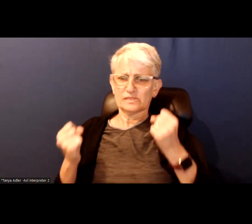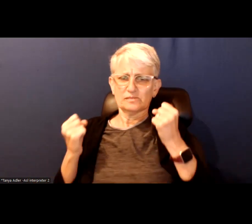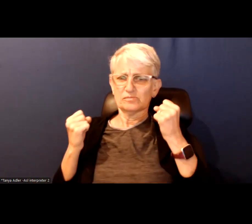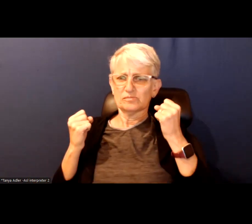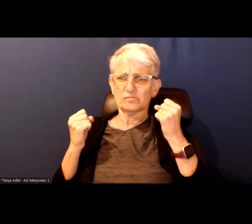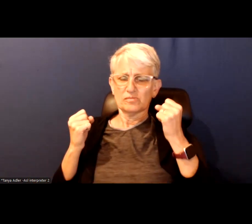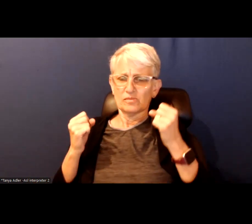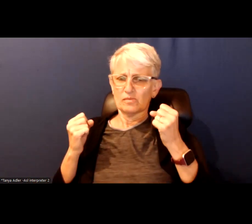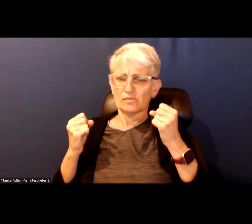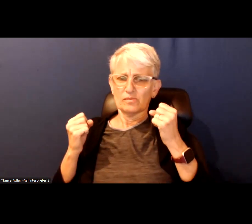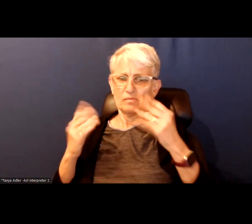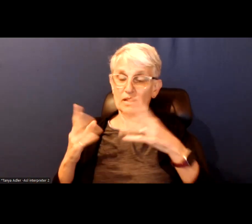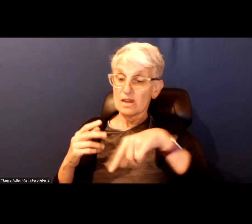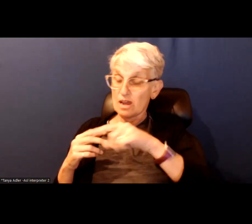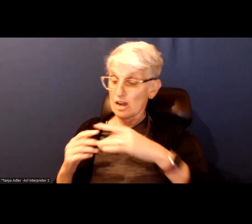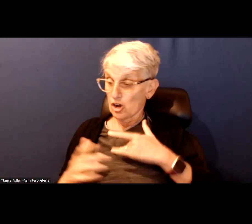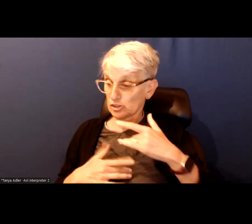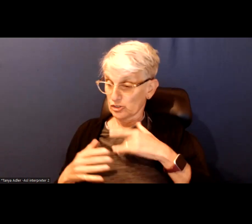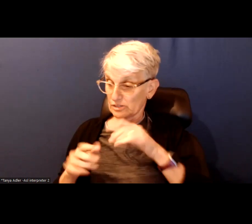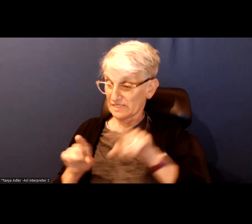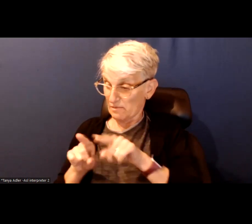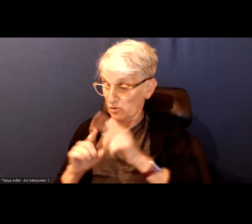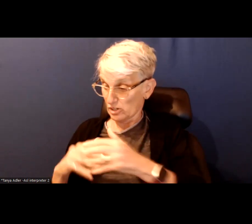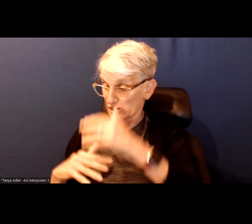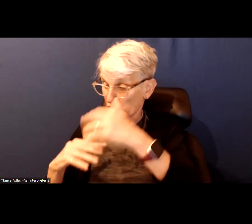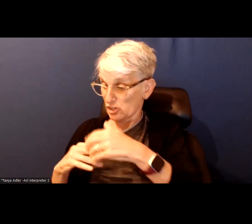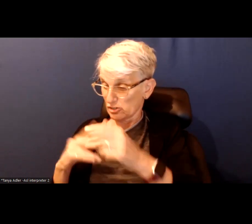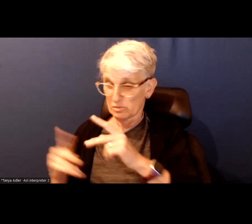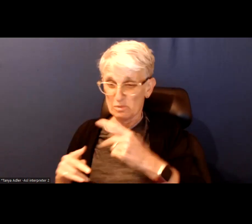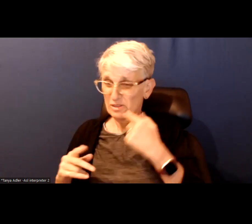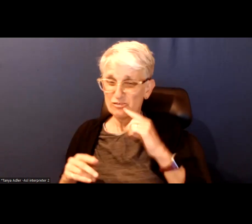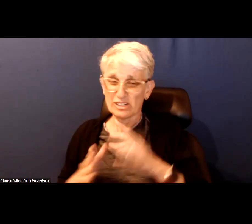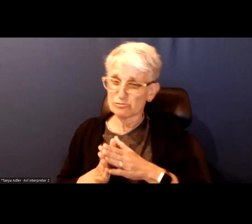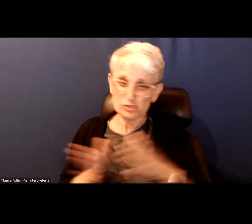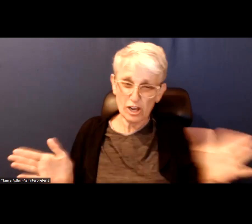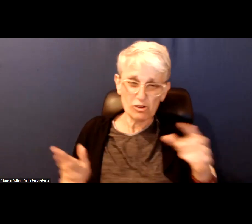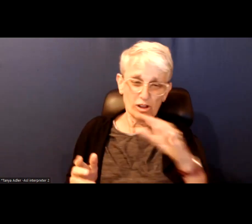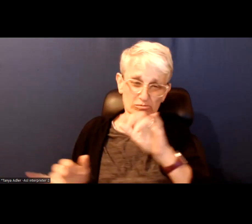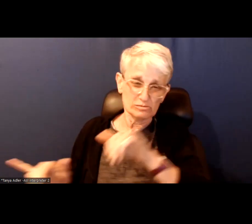people here. Many people from different nations different parts of the country's. When we are talking about indigenous people are talking about children. Use of, elders, to spirit and LGBTQ+ who are also dispersed throughout the city. Such a diverse population many of the same things are of concern for indigenous people, also things of general concern for people.